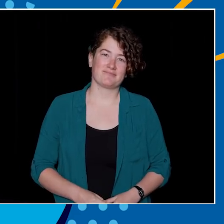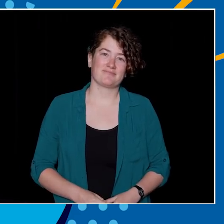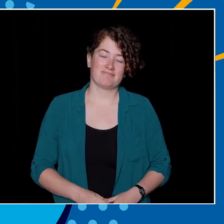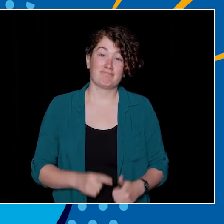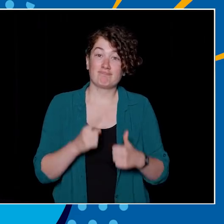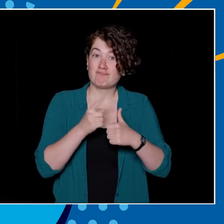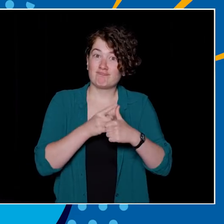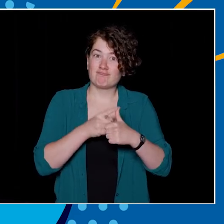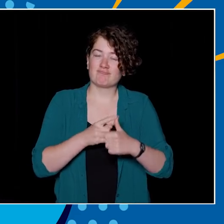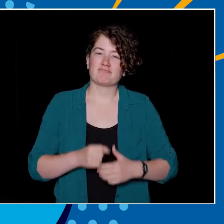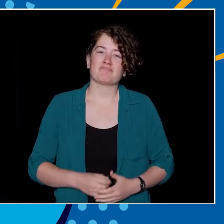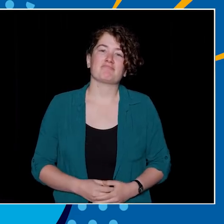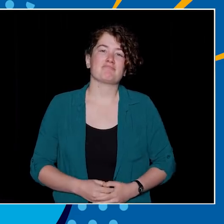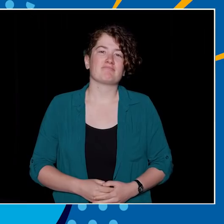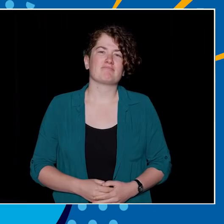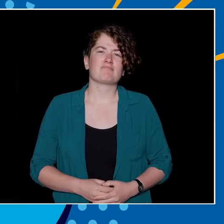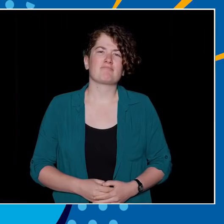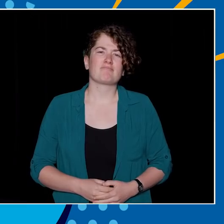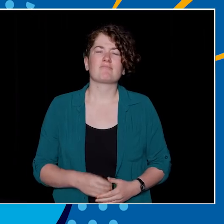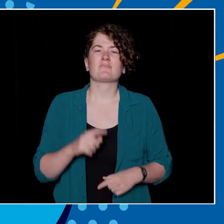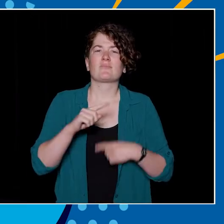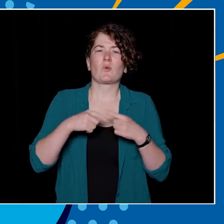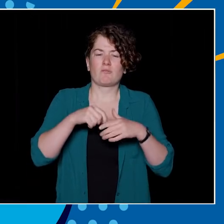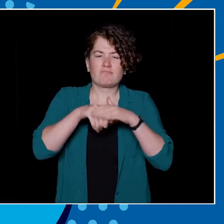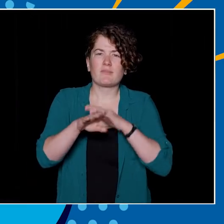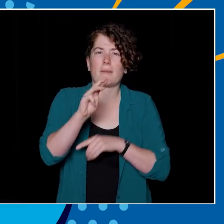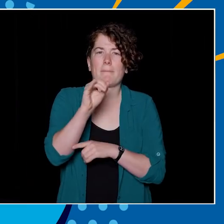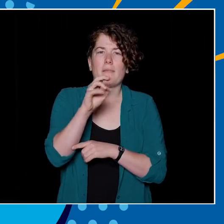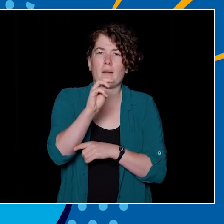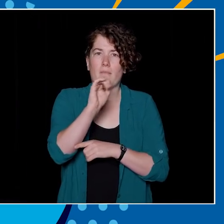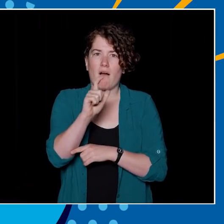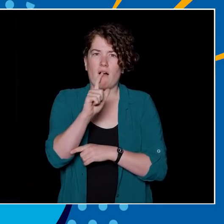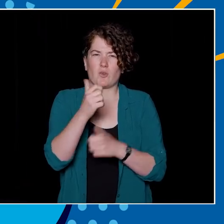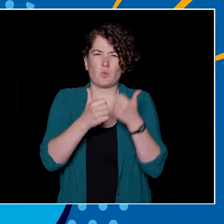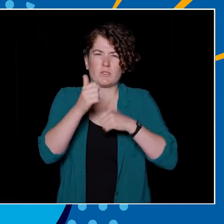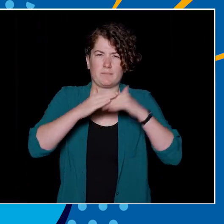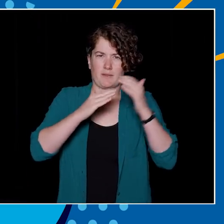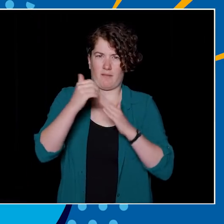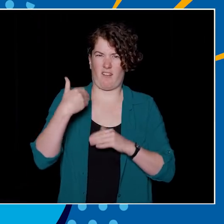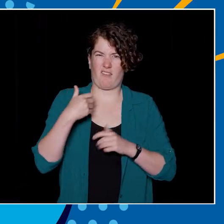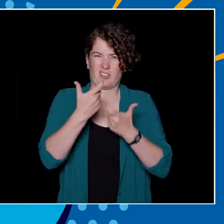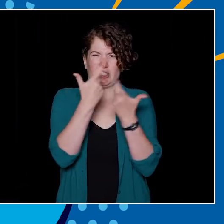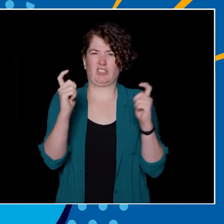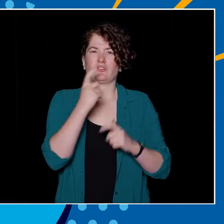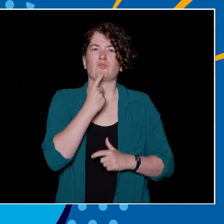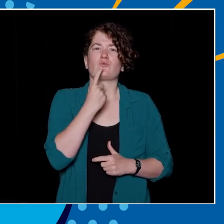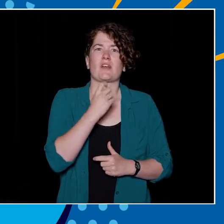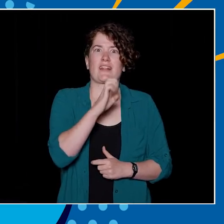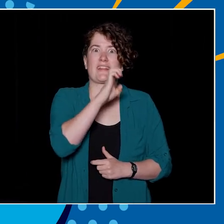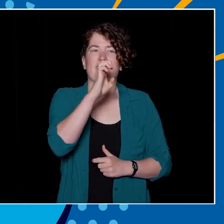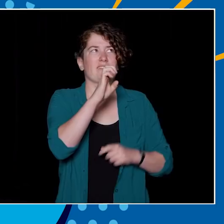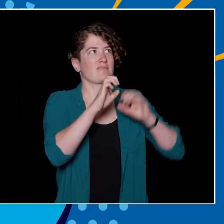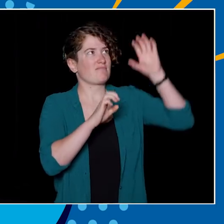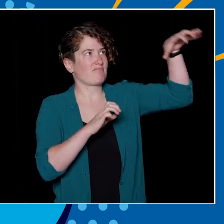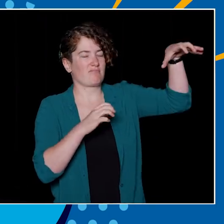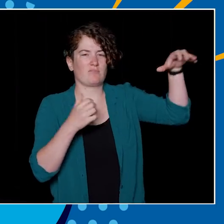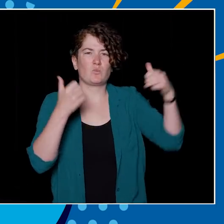First question. What prominent feature on Main Mall features a large red E on it? Is it A, the Echo Plaza, B, the Great Trek Cairn,